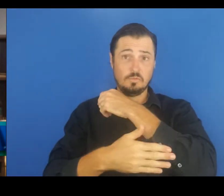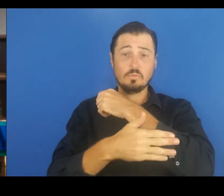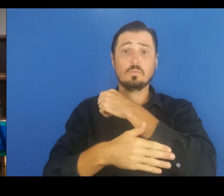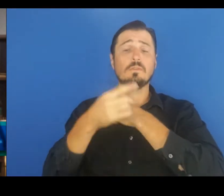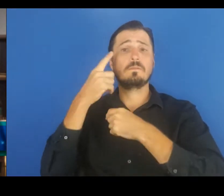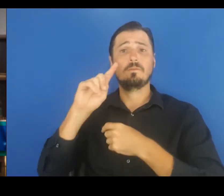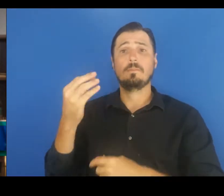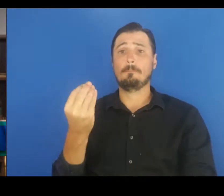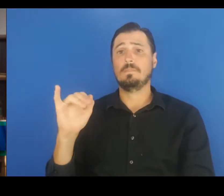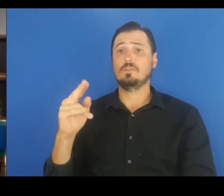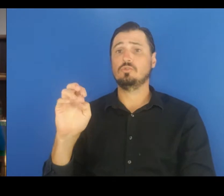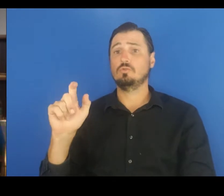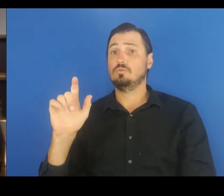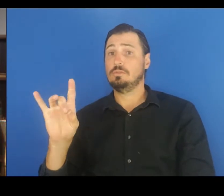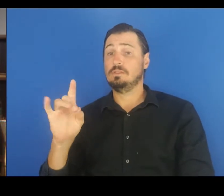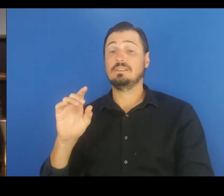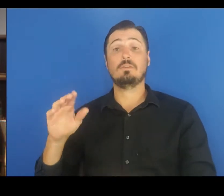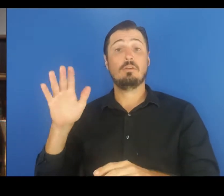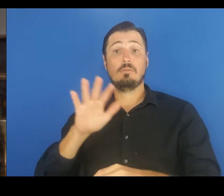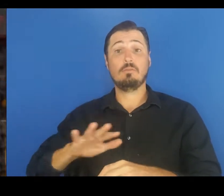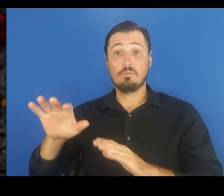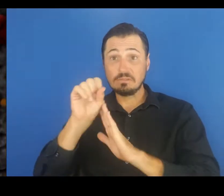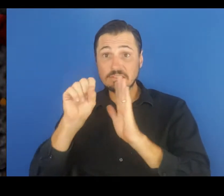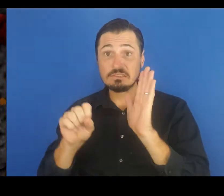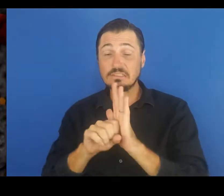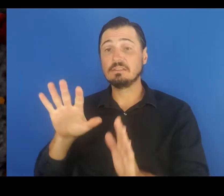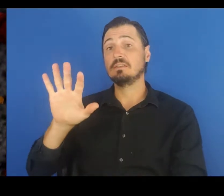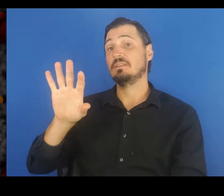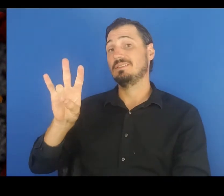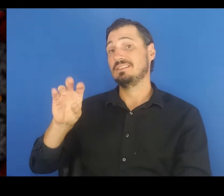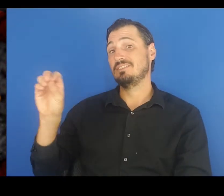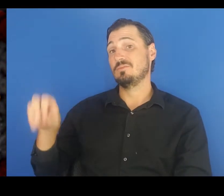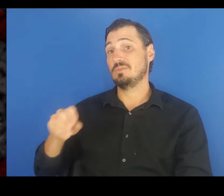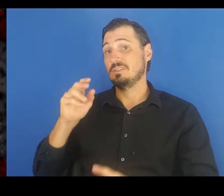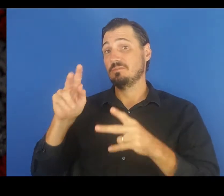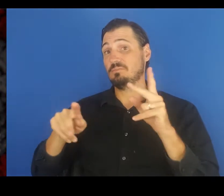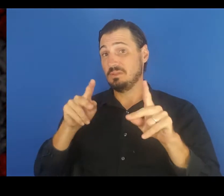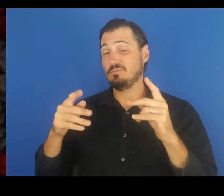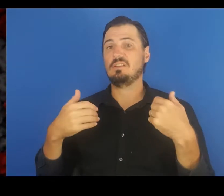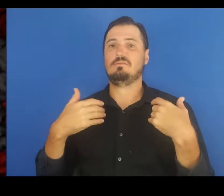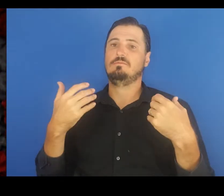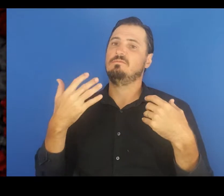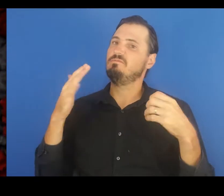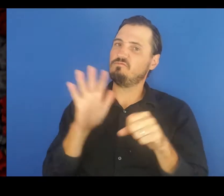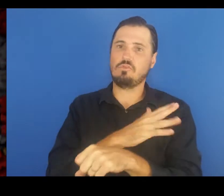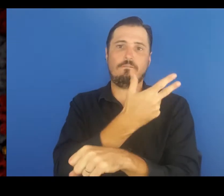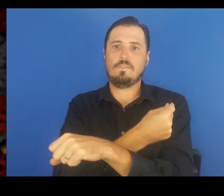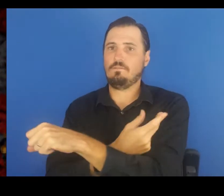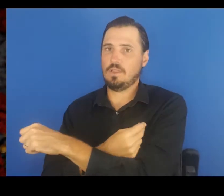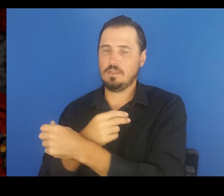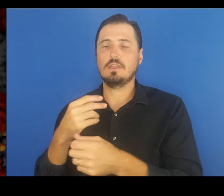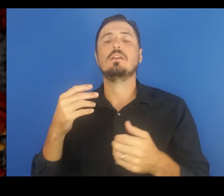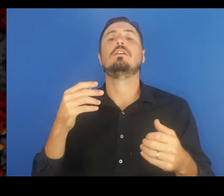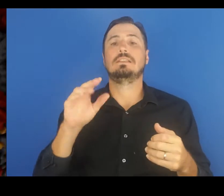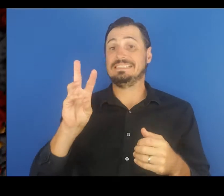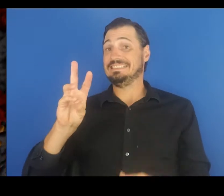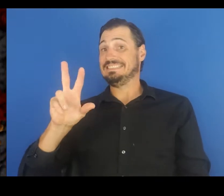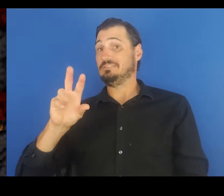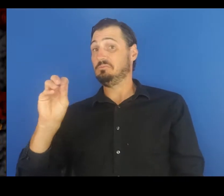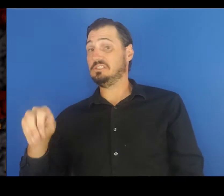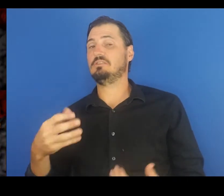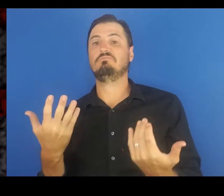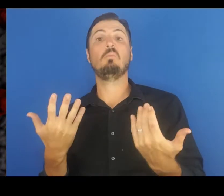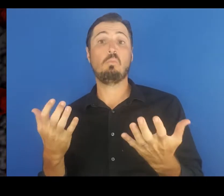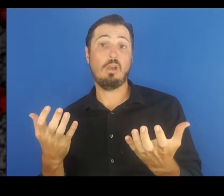The state Department of Health reports that statewide, 57% of residents have been fully vaccinated with 63% initiating a vaccine